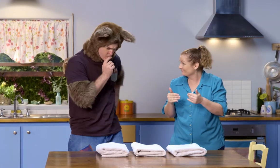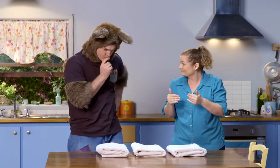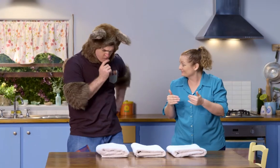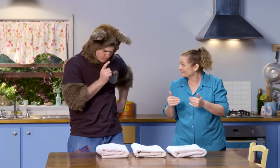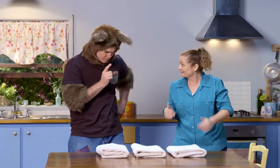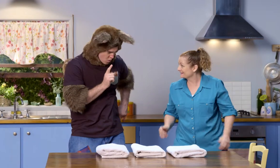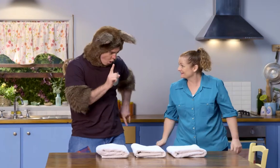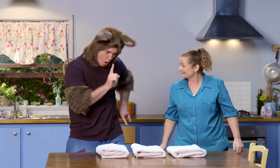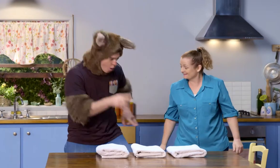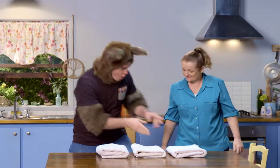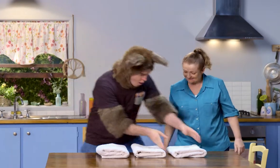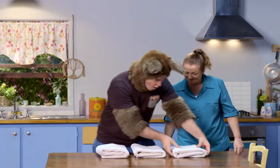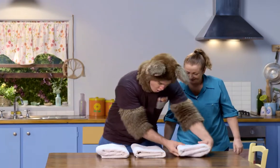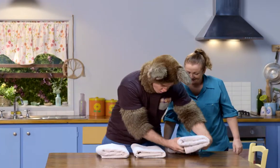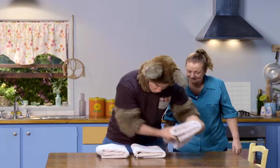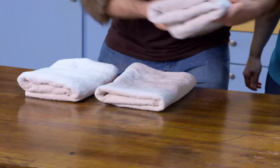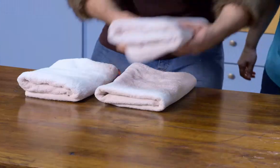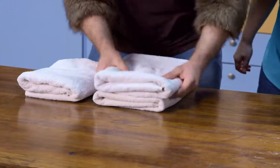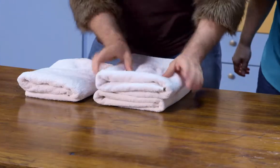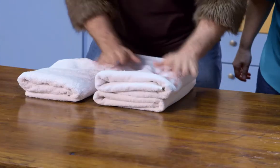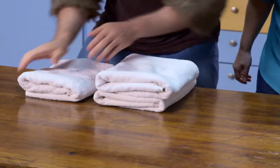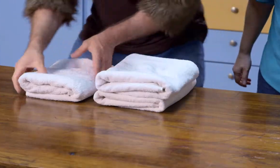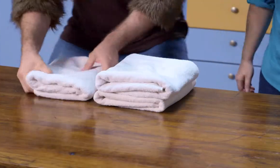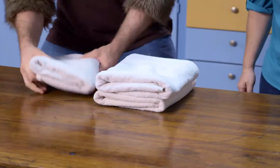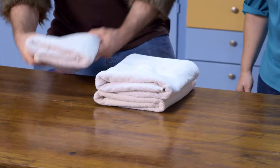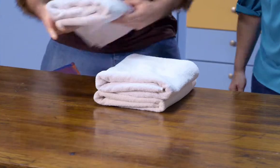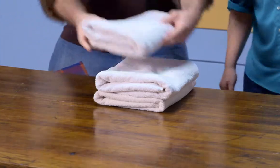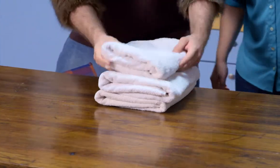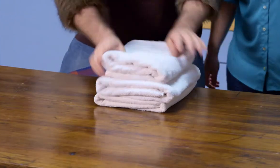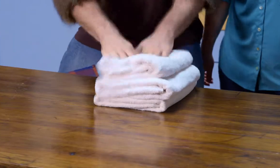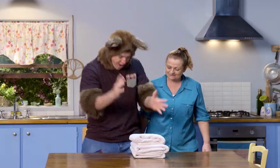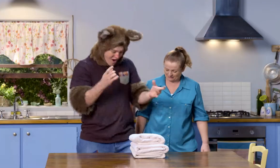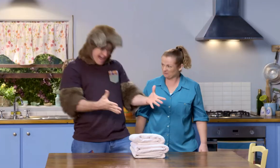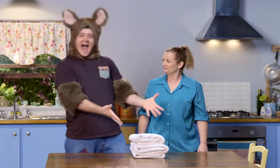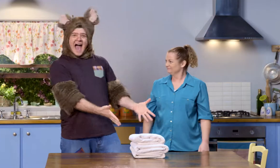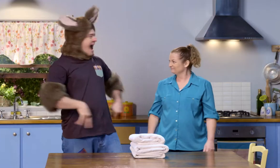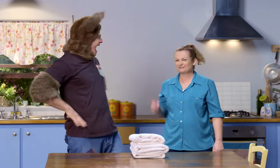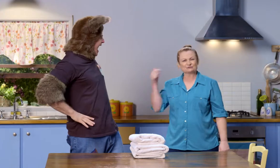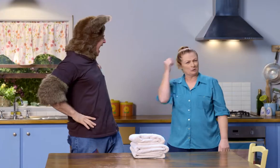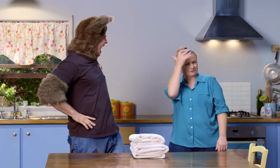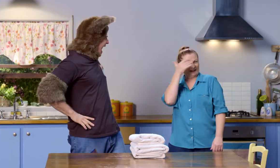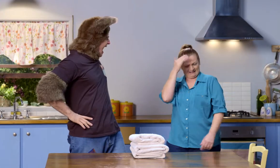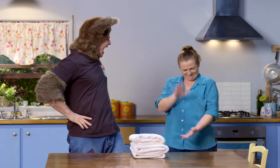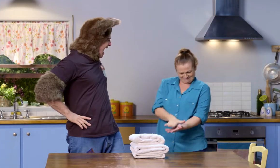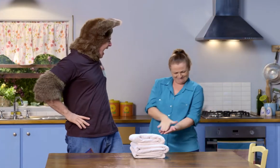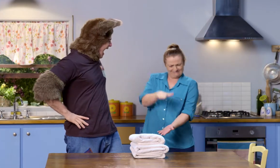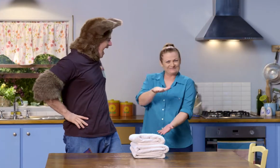Hmm. Oh, I know. There. Done. They're ready now. Good thinking, Possum.